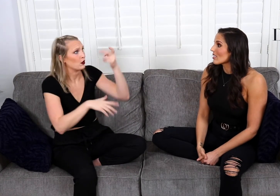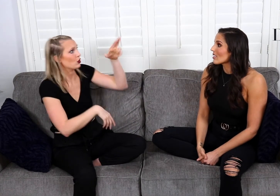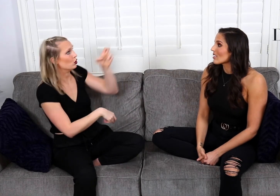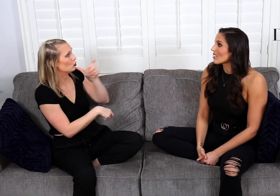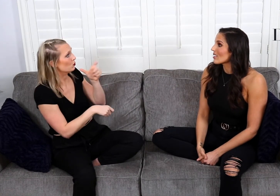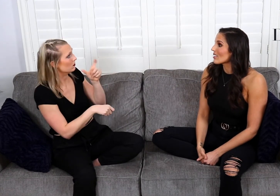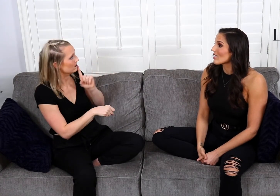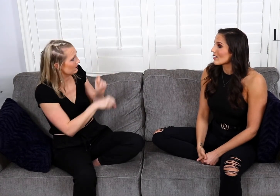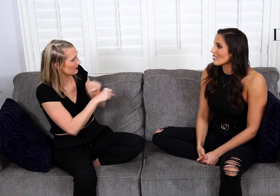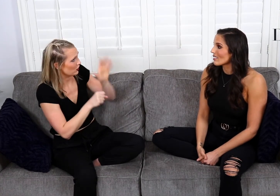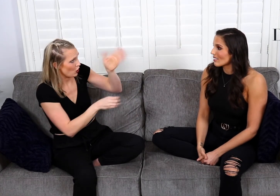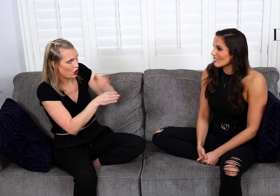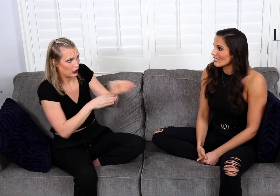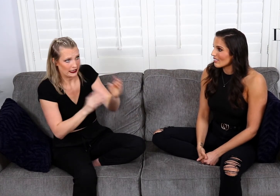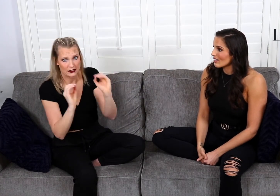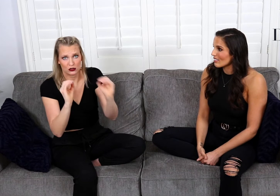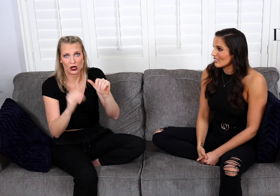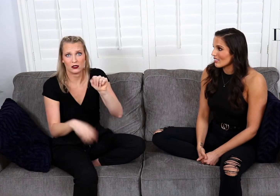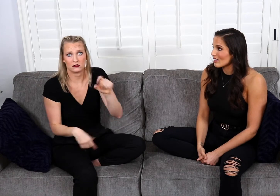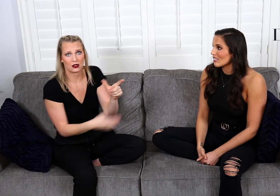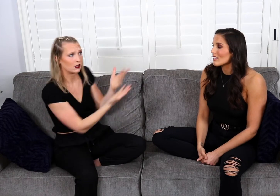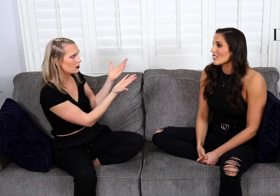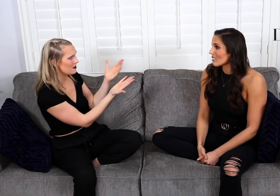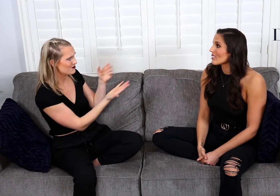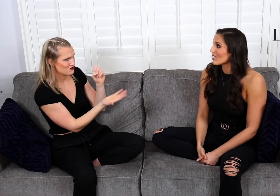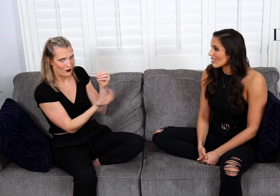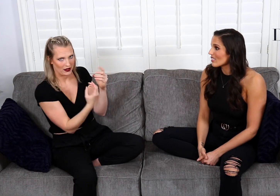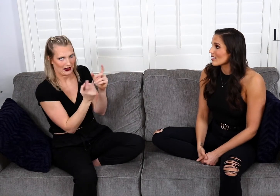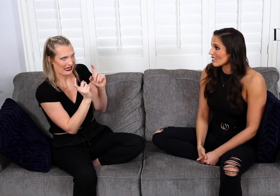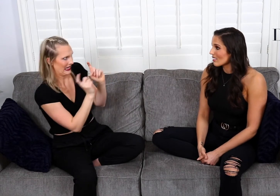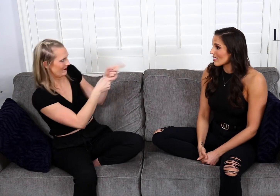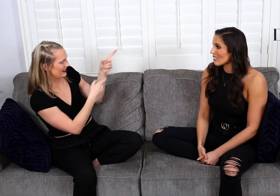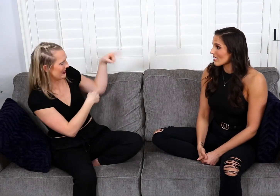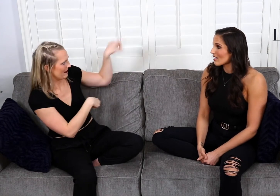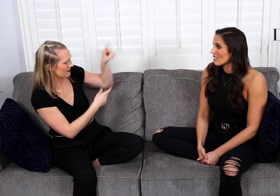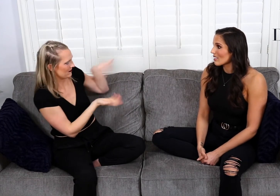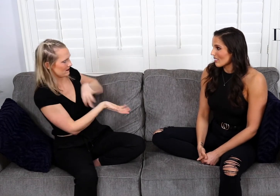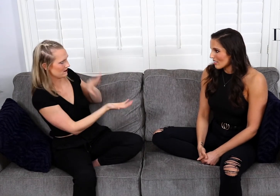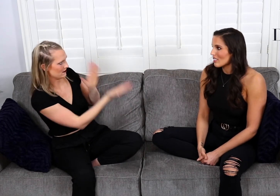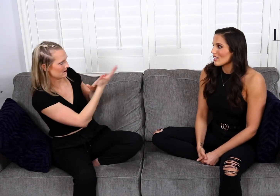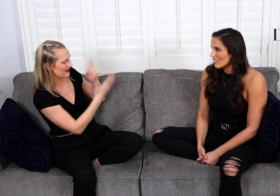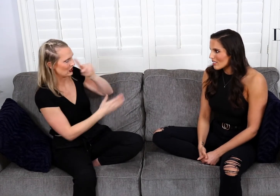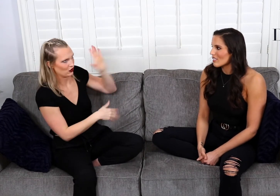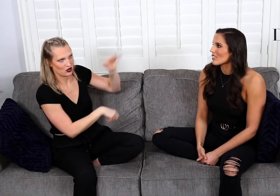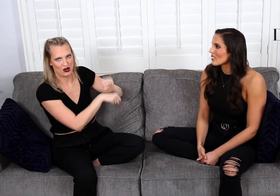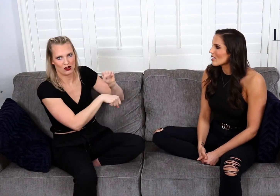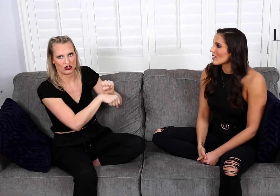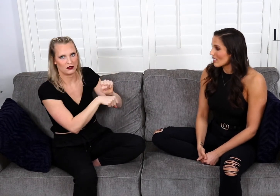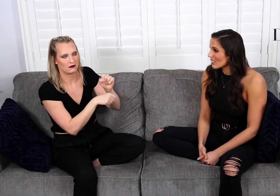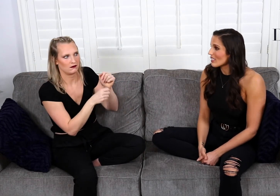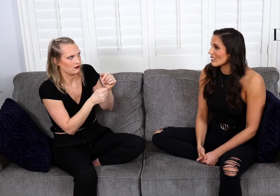There are people out there who this is their career they teach ASL so let's give them the credit for the job that